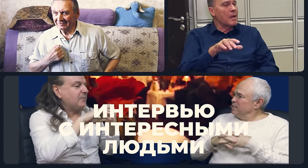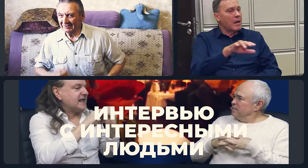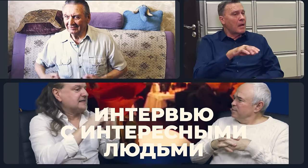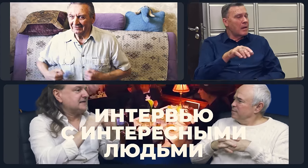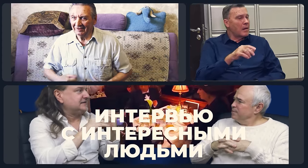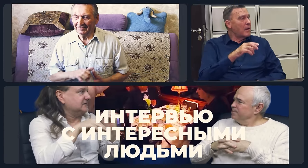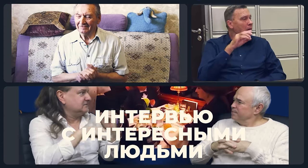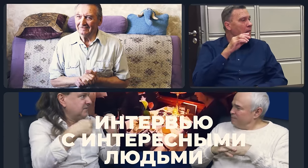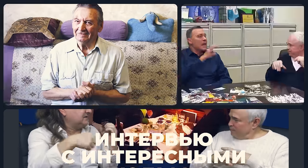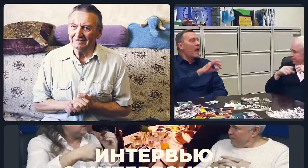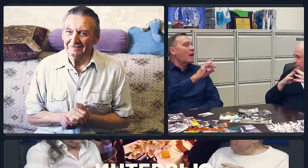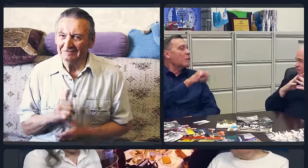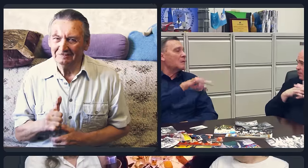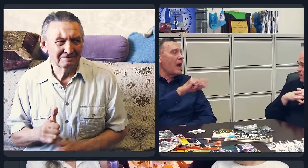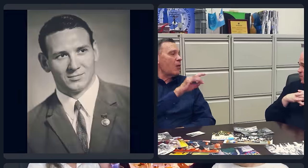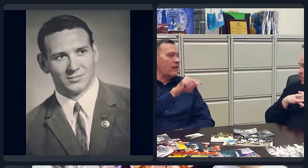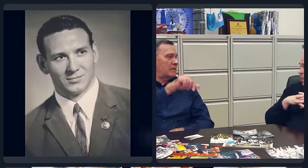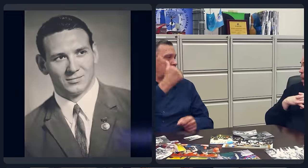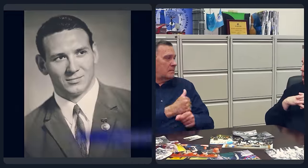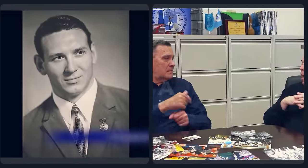Subtitles: Marina Avrina Video and graphics: Roman Parfenov